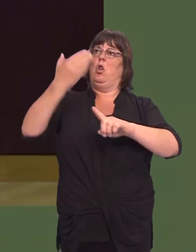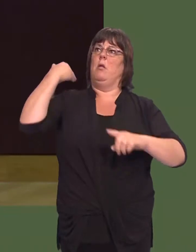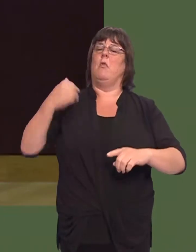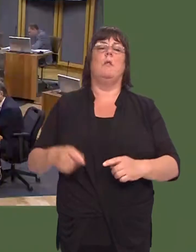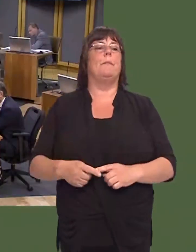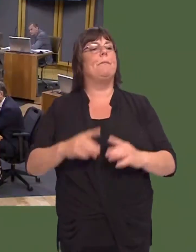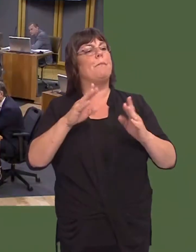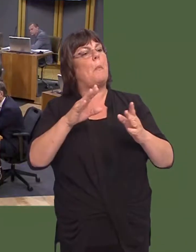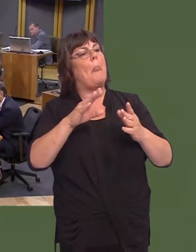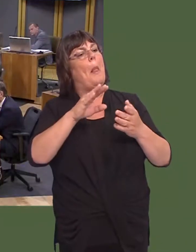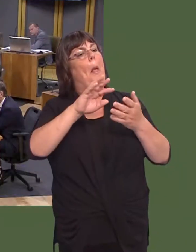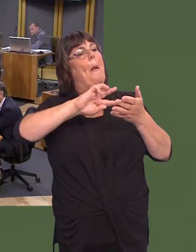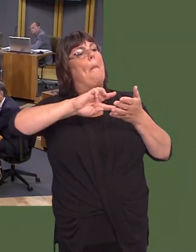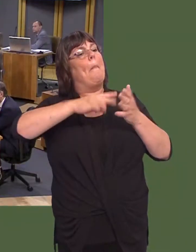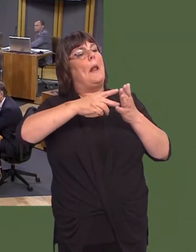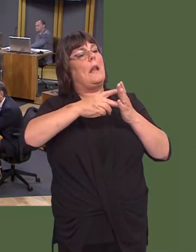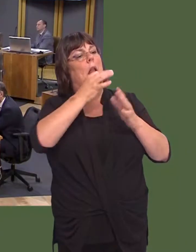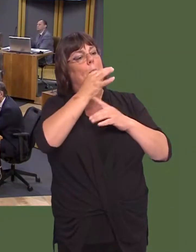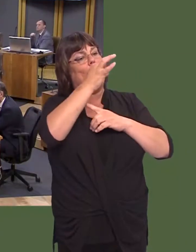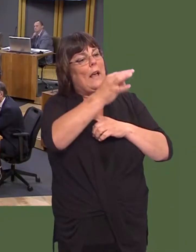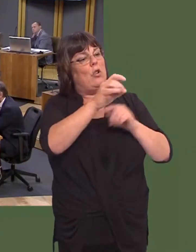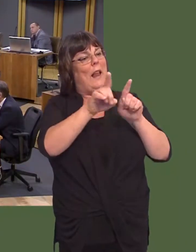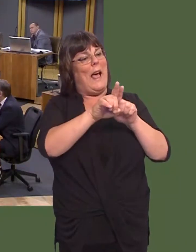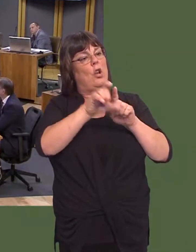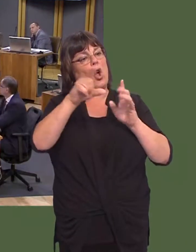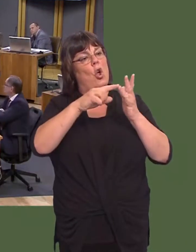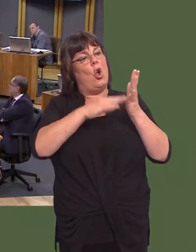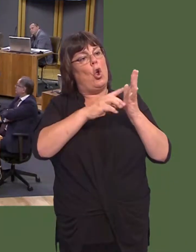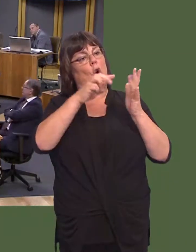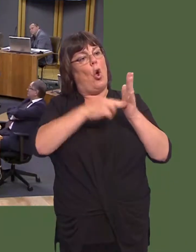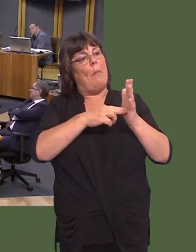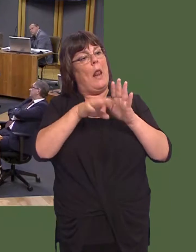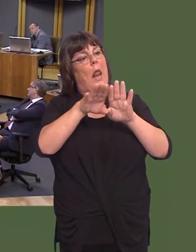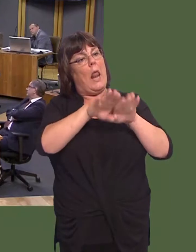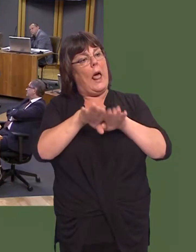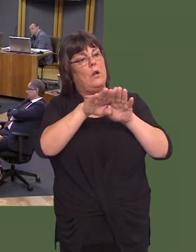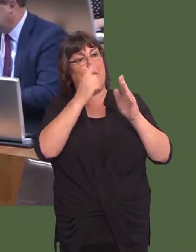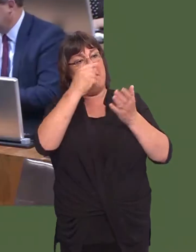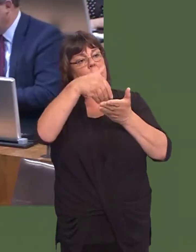Carwyn Jones: When it comes to a planning application or the deregistration of common land, due diligence wouldnít occur at that point because they are notó.